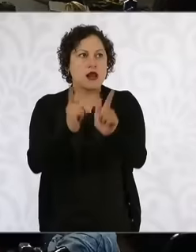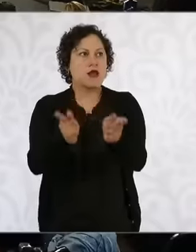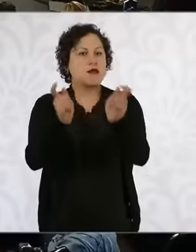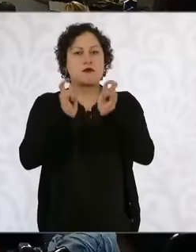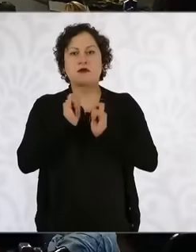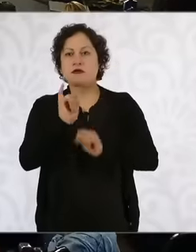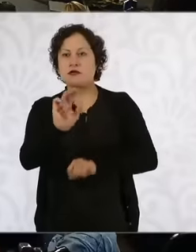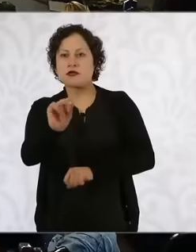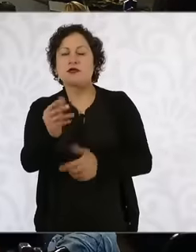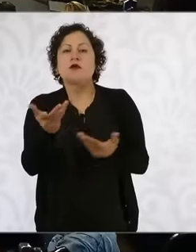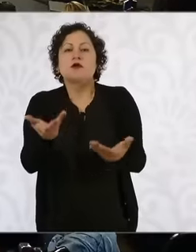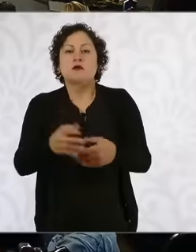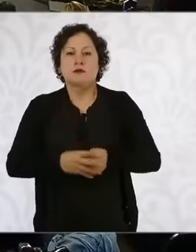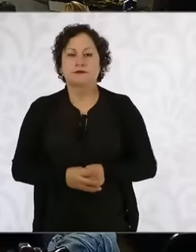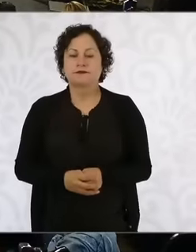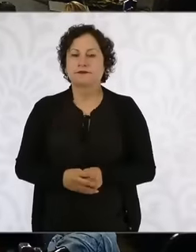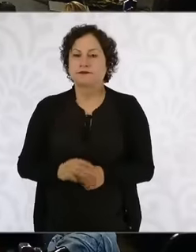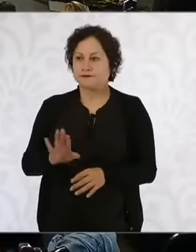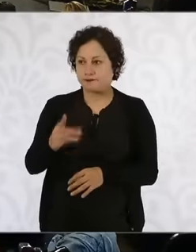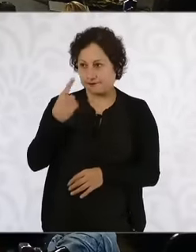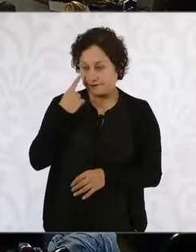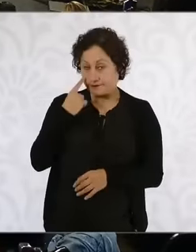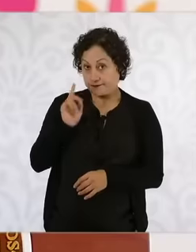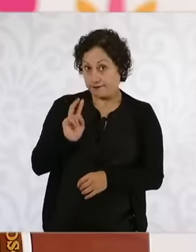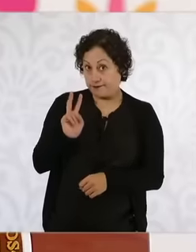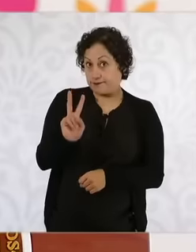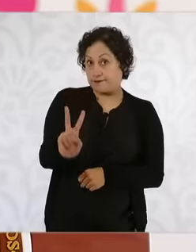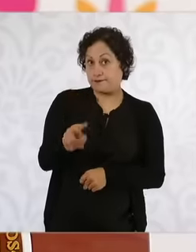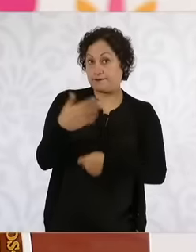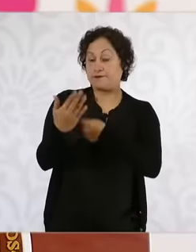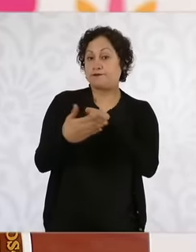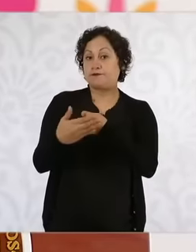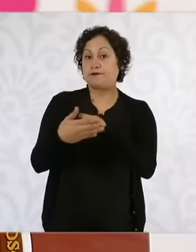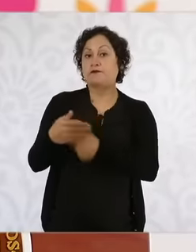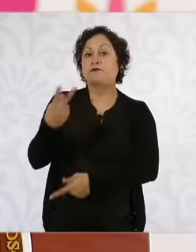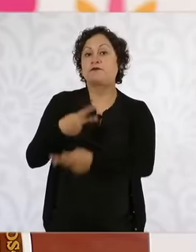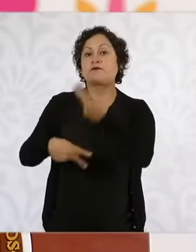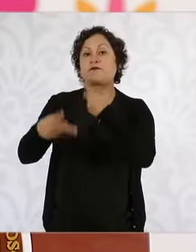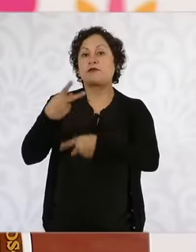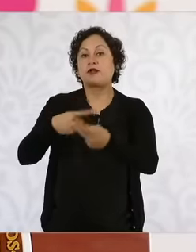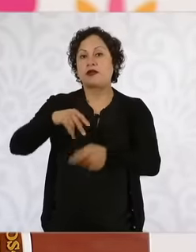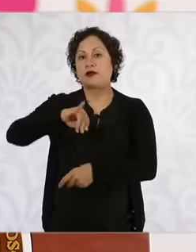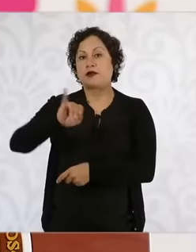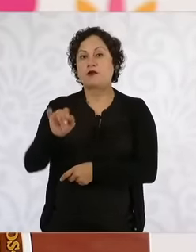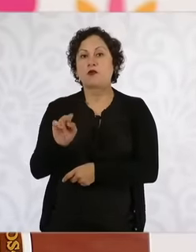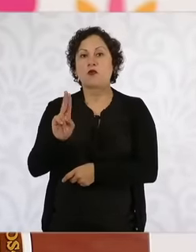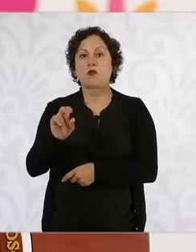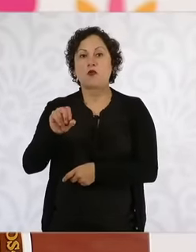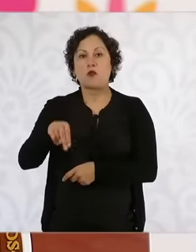signed